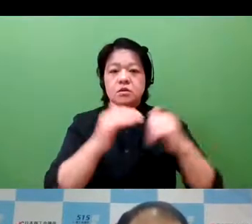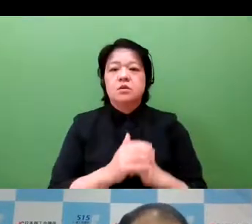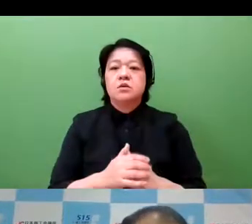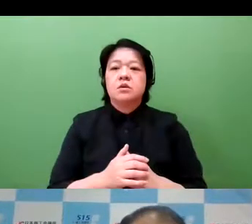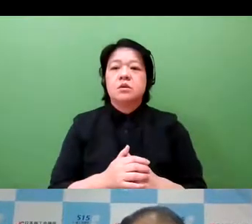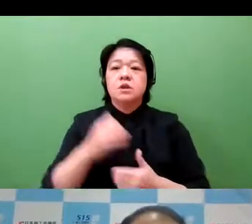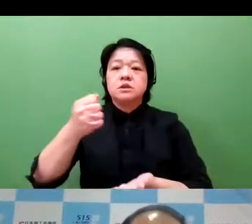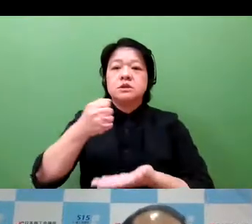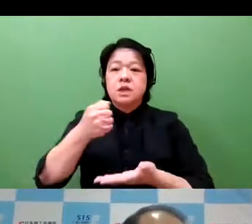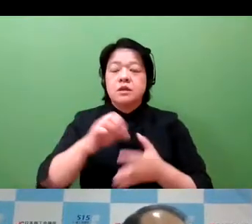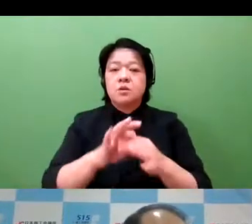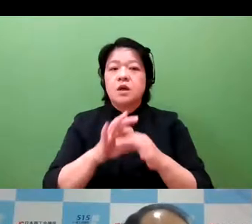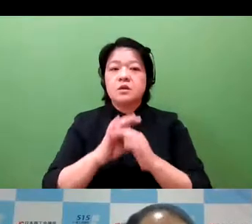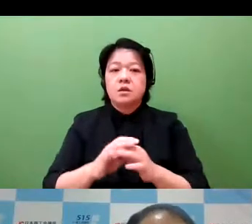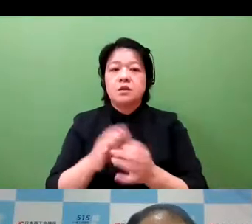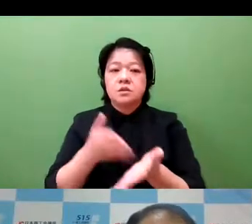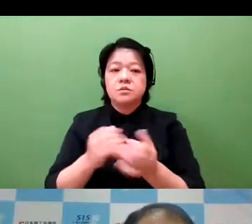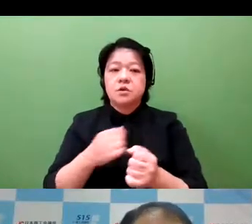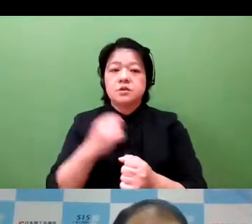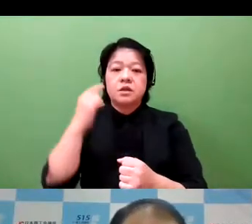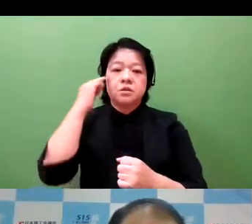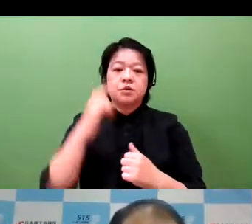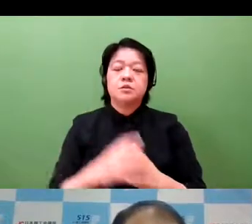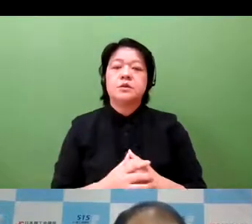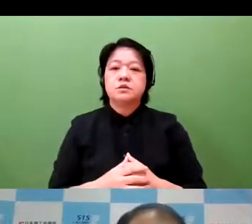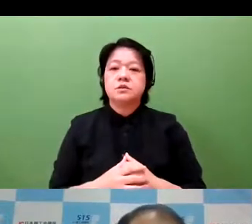what is crucial for us is.